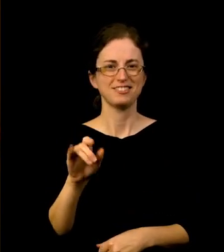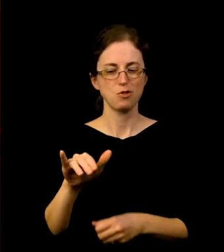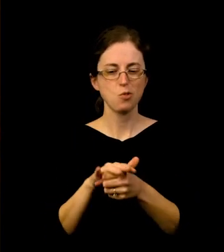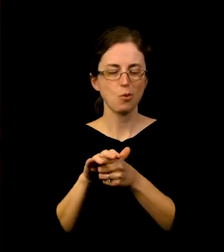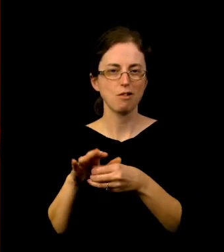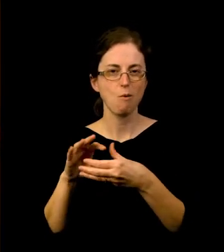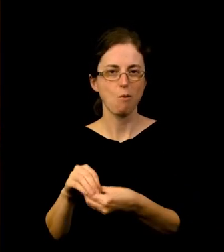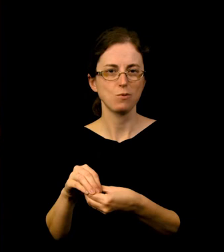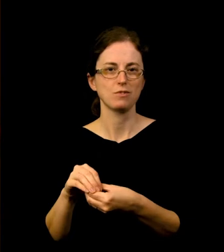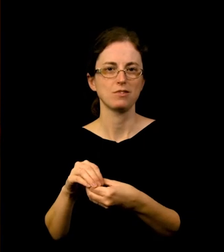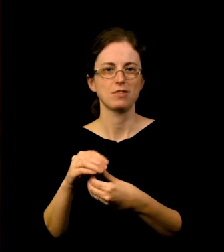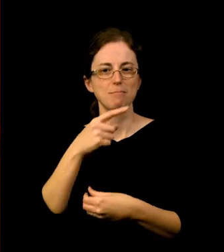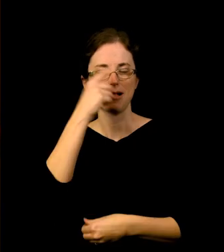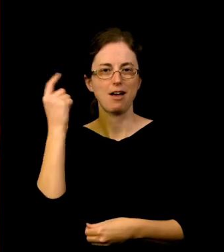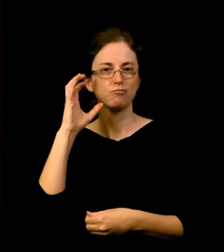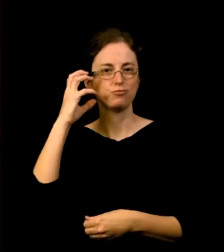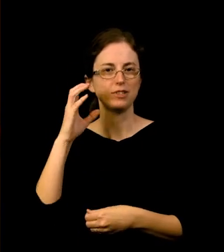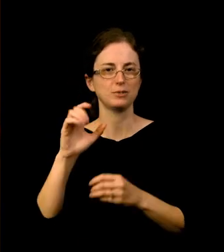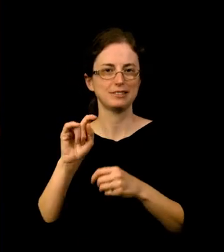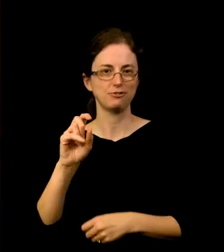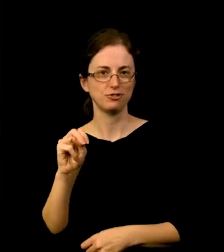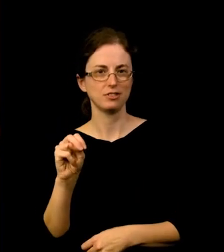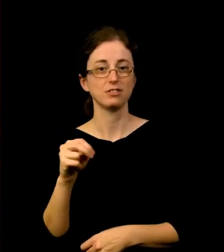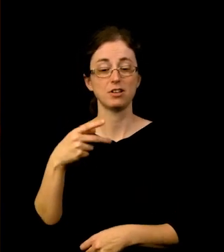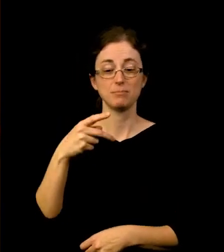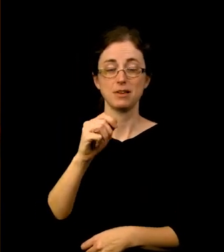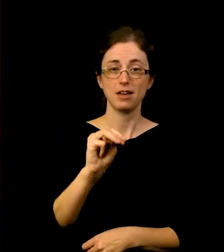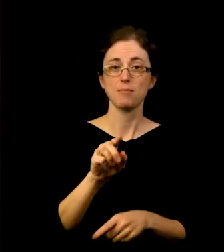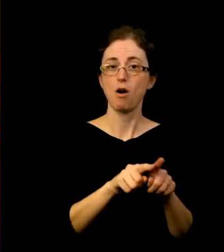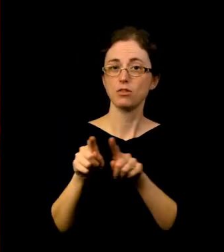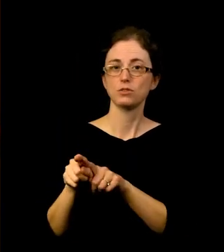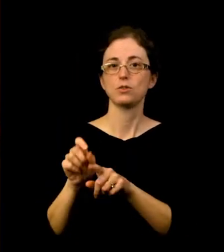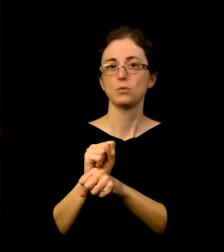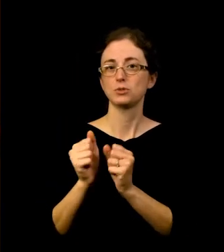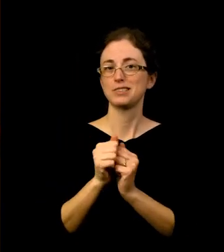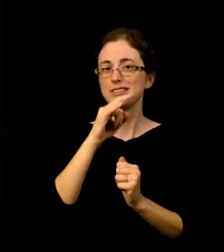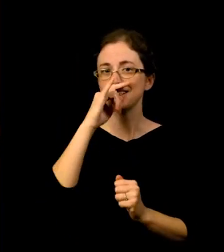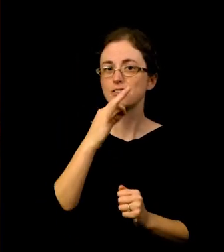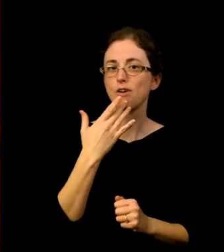The Portland Art Museum also does great work with kids of color through Self Enhancement Inc.